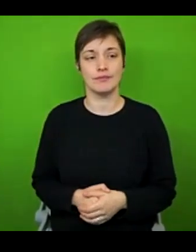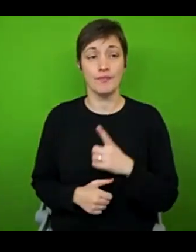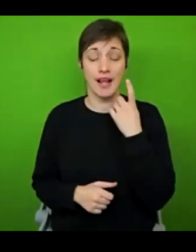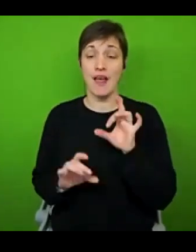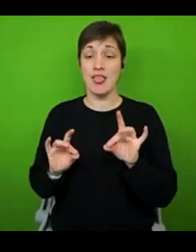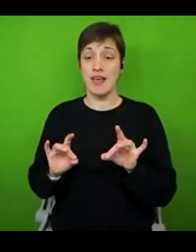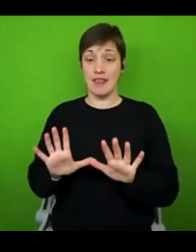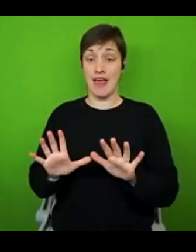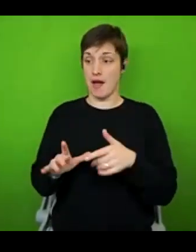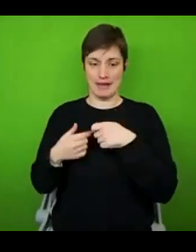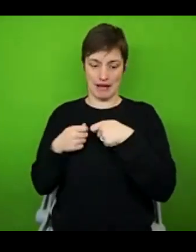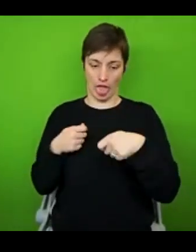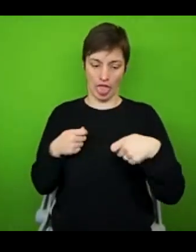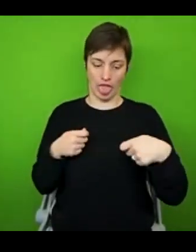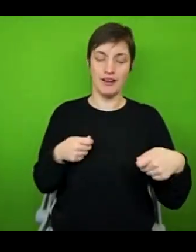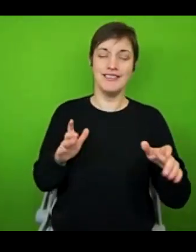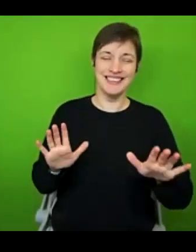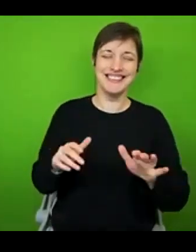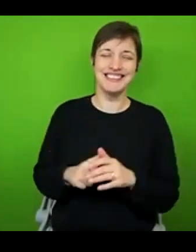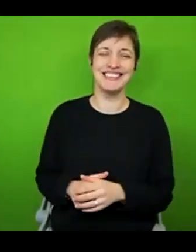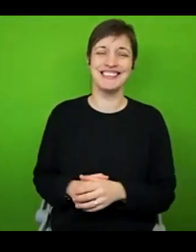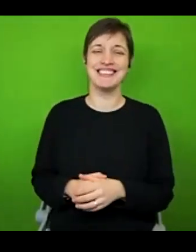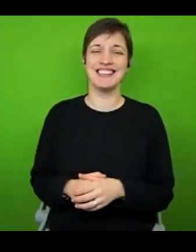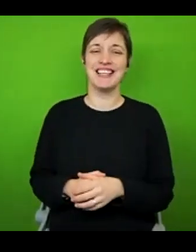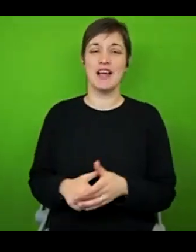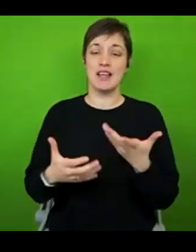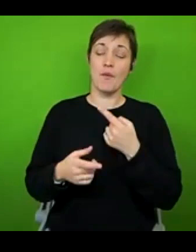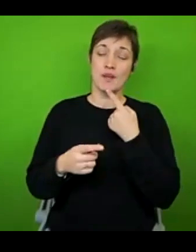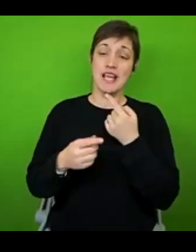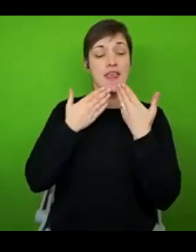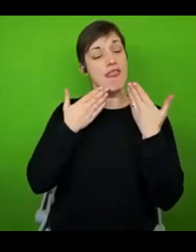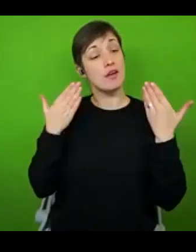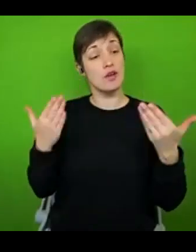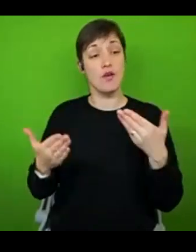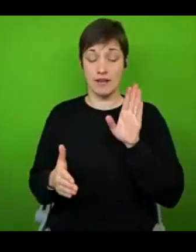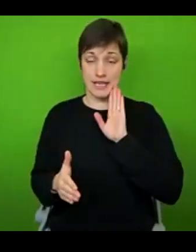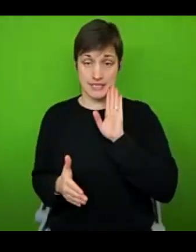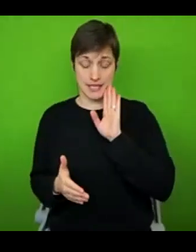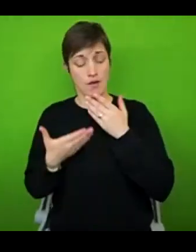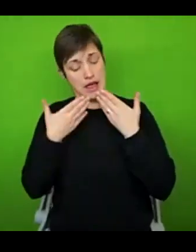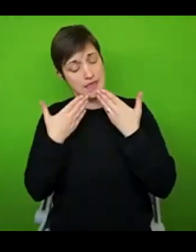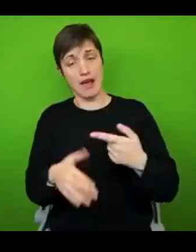rambling on. So I will say right now, thank you very much for listening. And for your time today, I am going to go